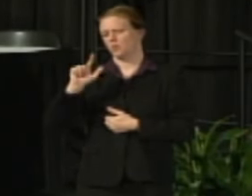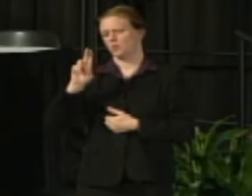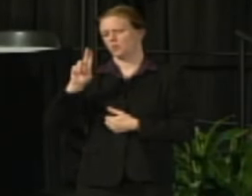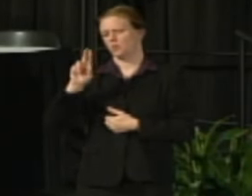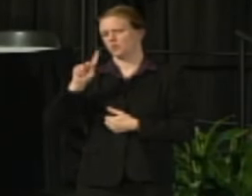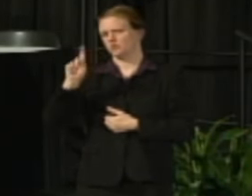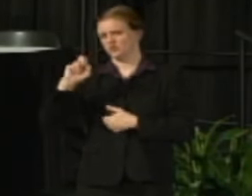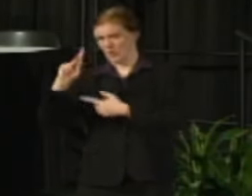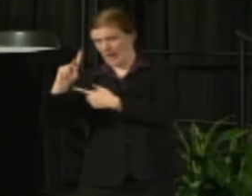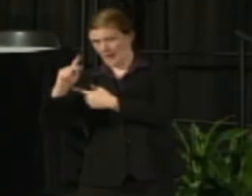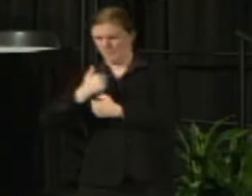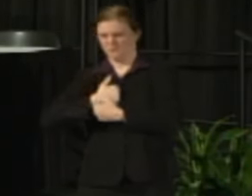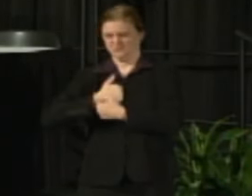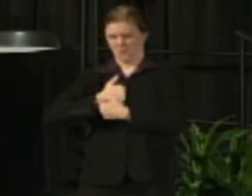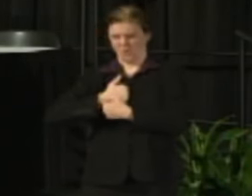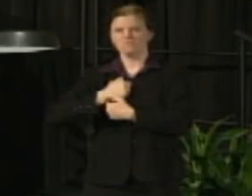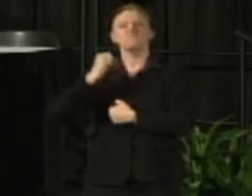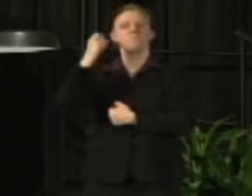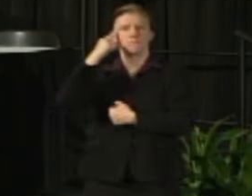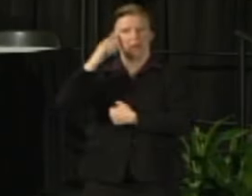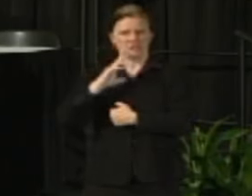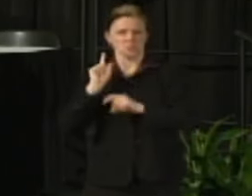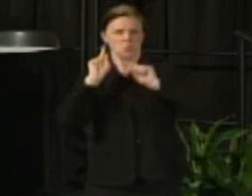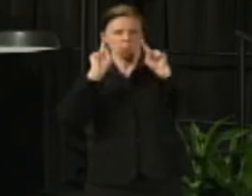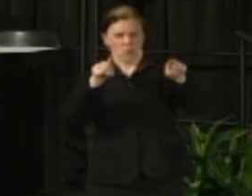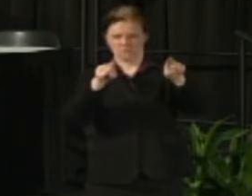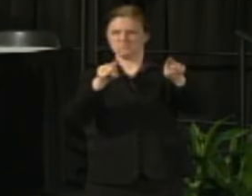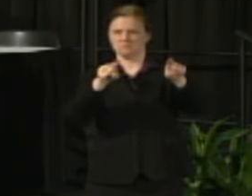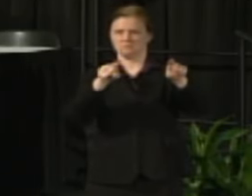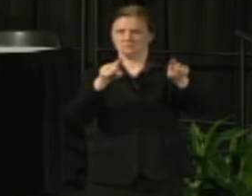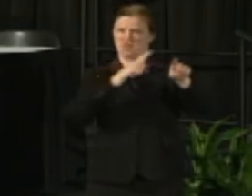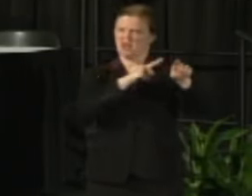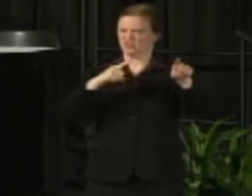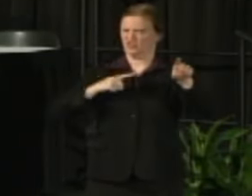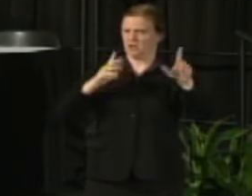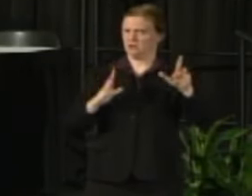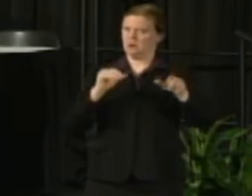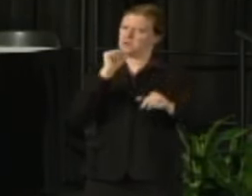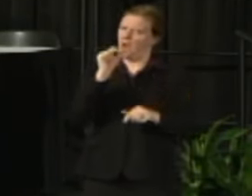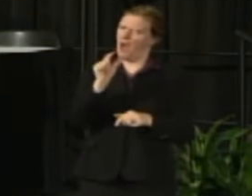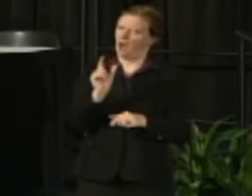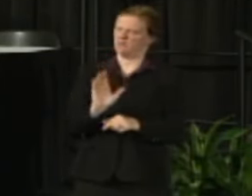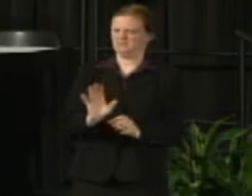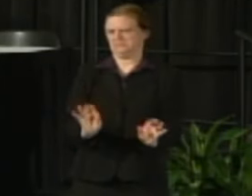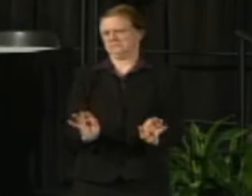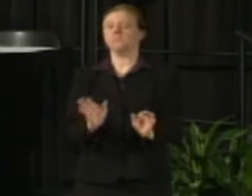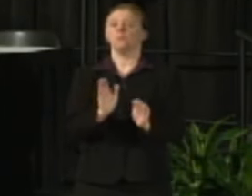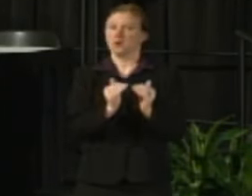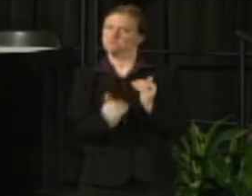with six different legislative leaders and these were not just any legislators. These are some of the key individuals on Joint Finance.